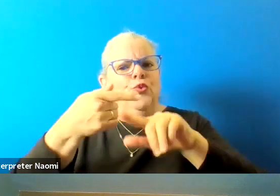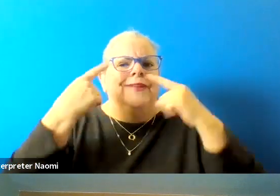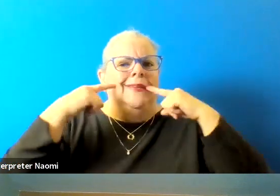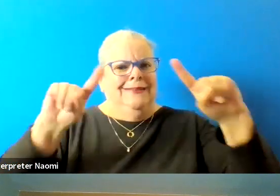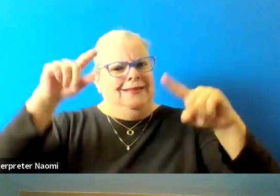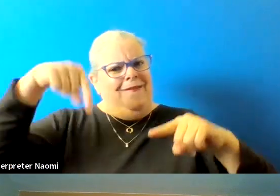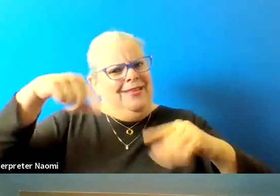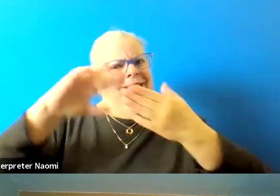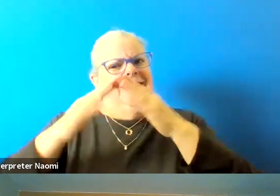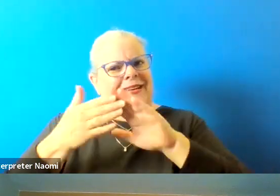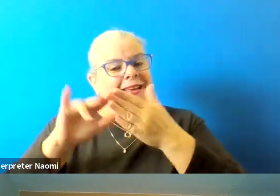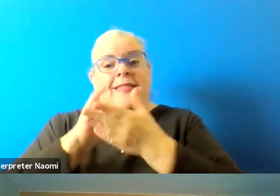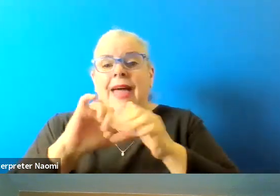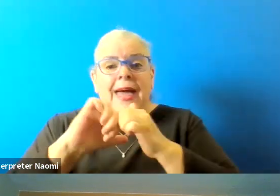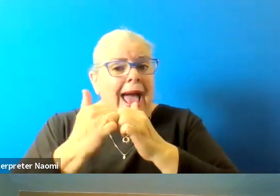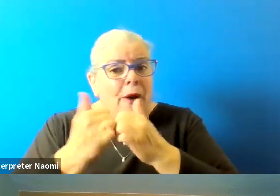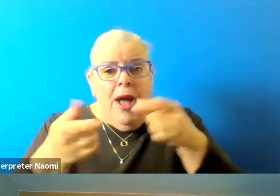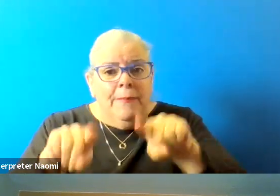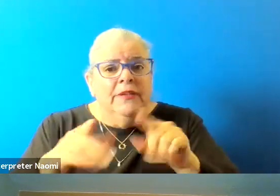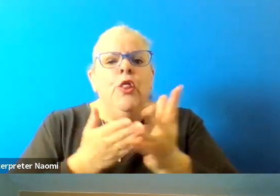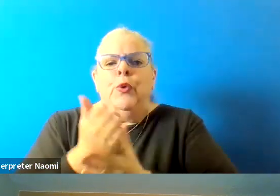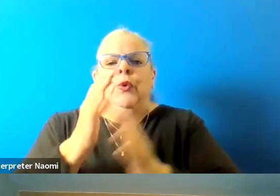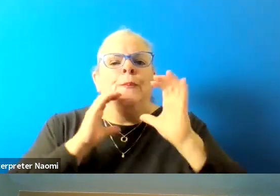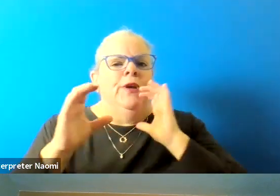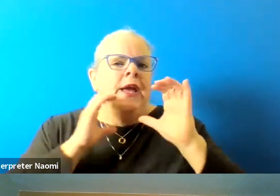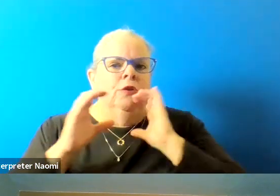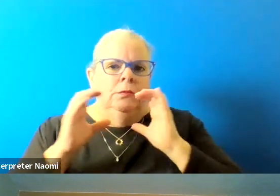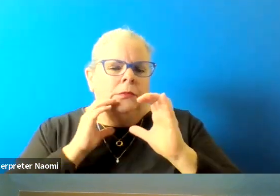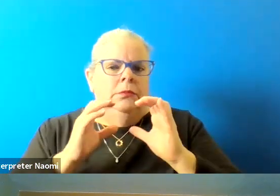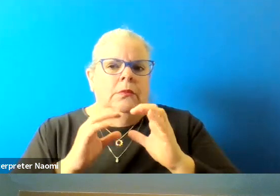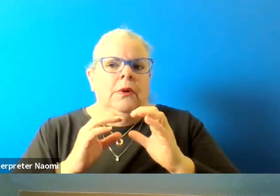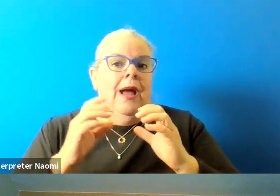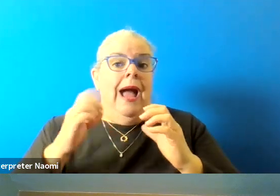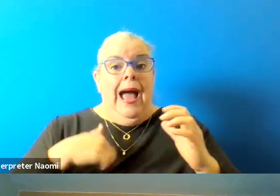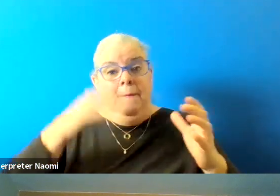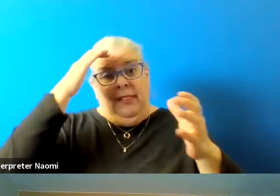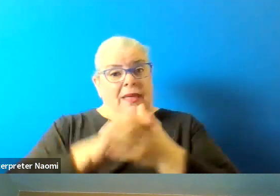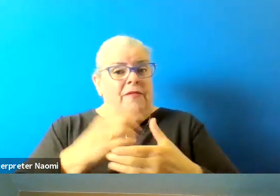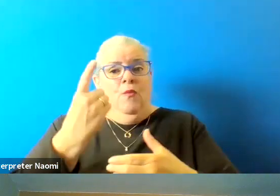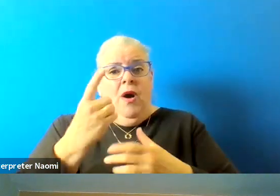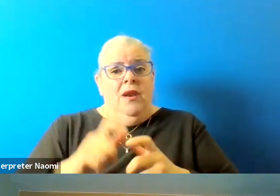And that's going through communication. And I really believe that one of the major responsibilities